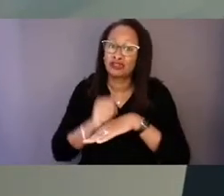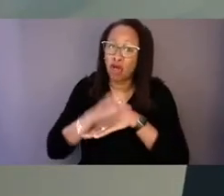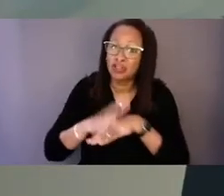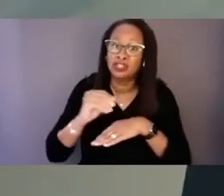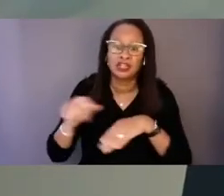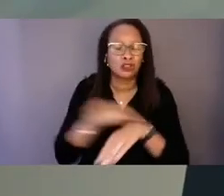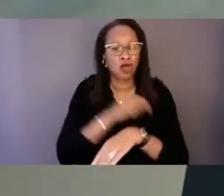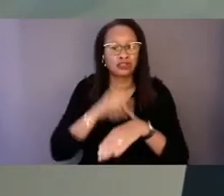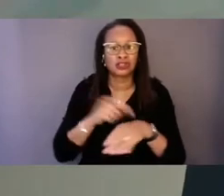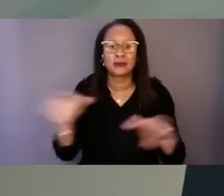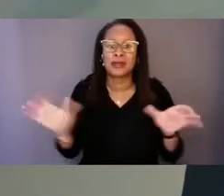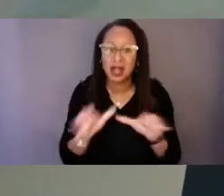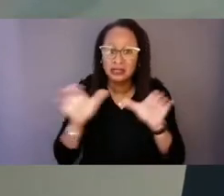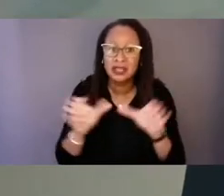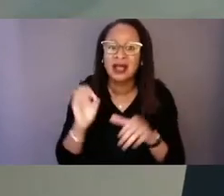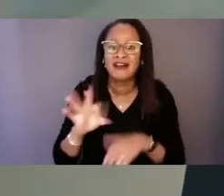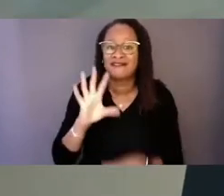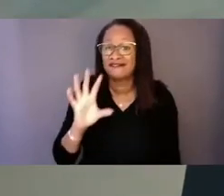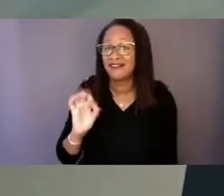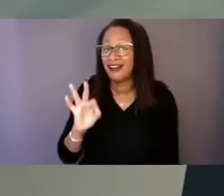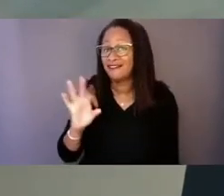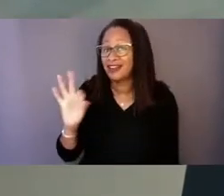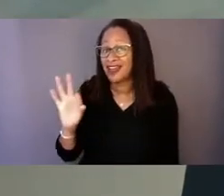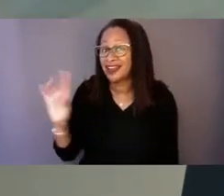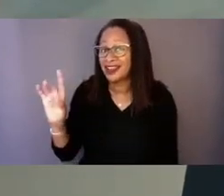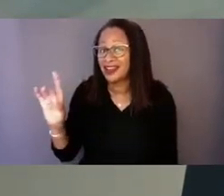Until health systems and public agencies come to realize